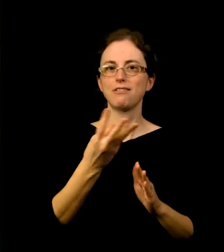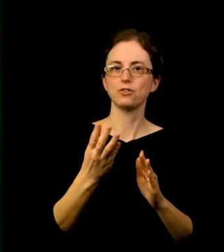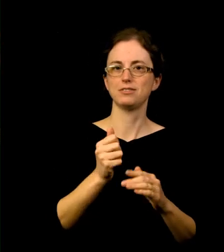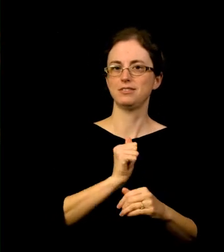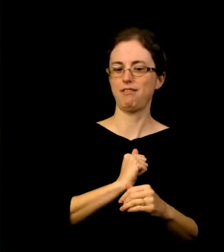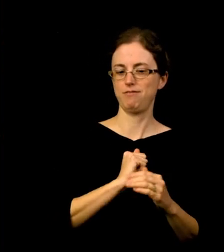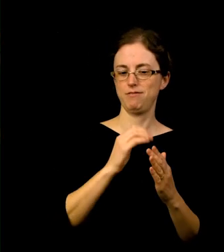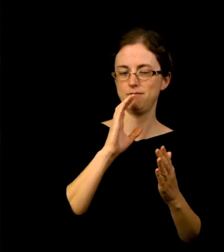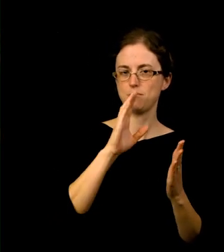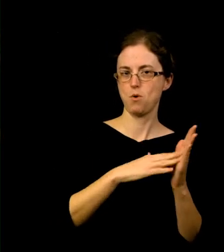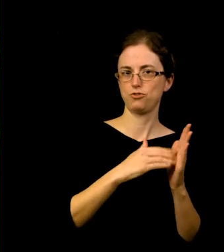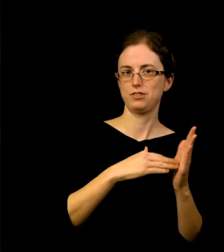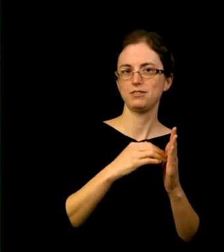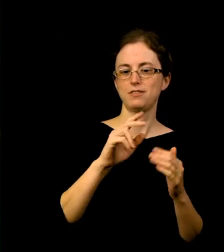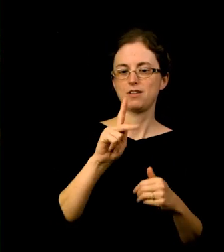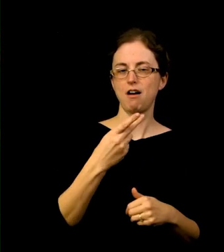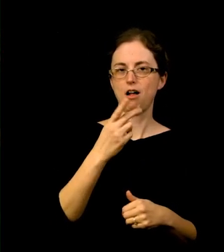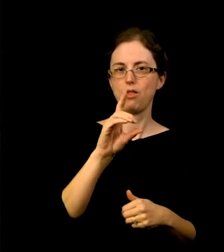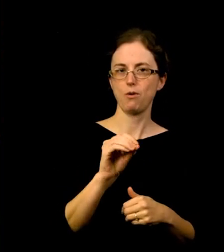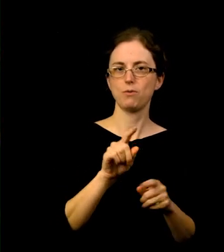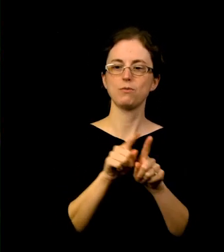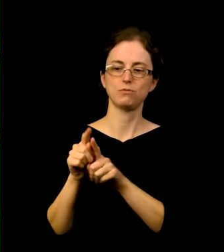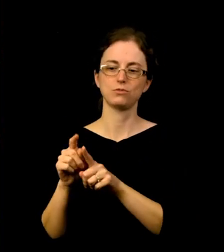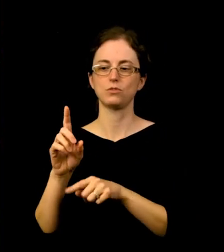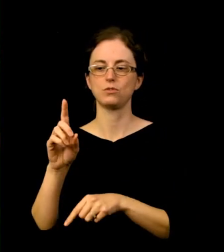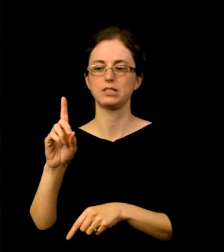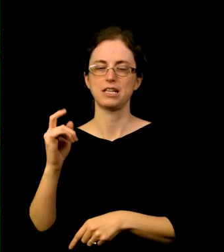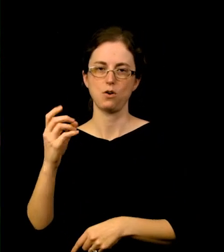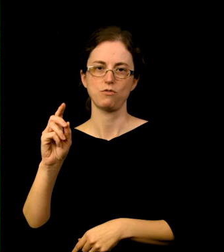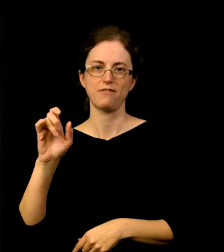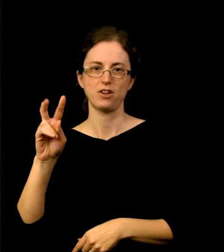Their work is contextualized by photographs and paintings by other significant Mexican modernists.